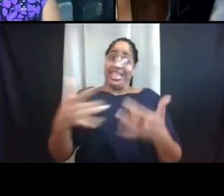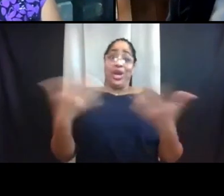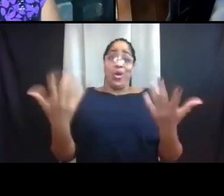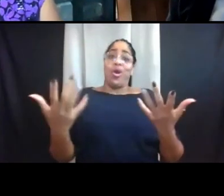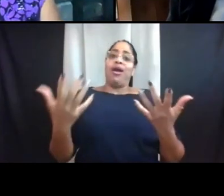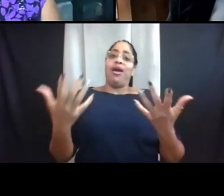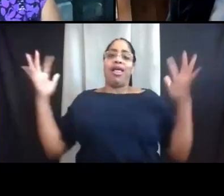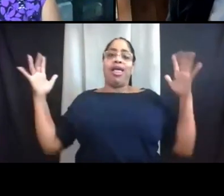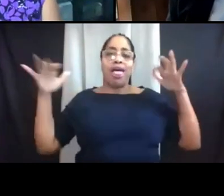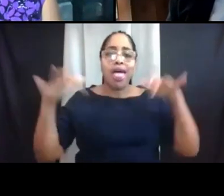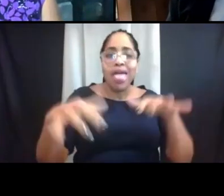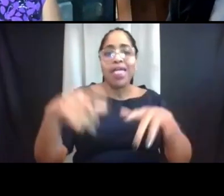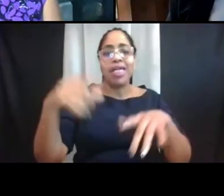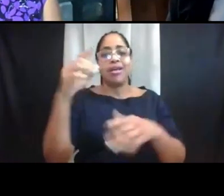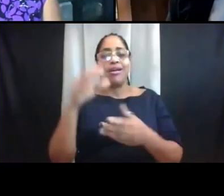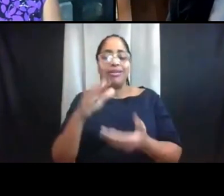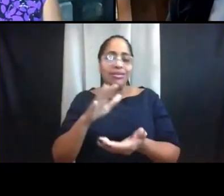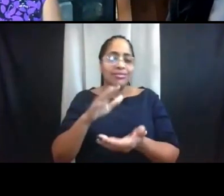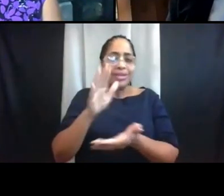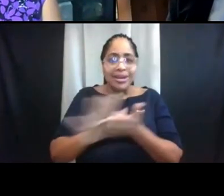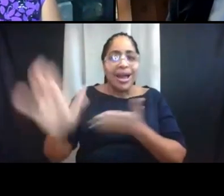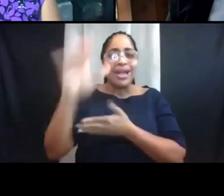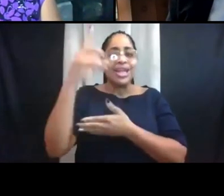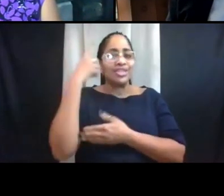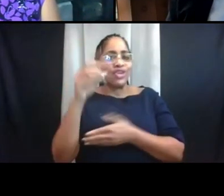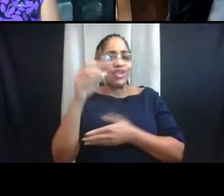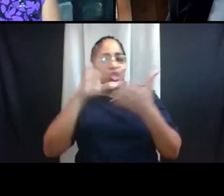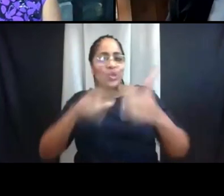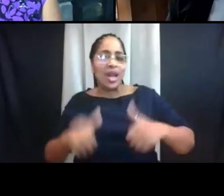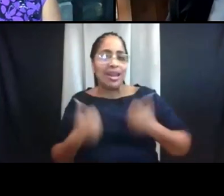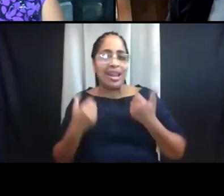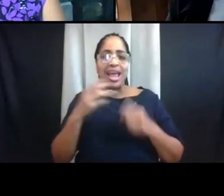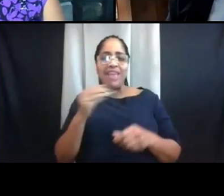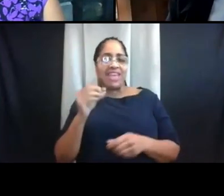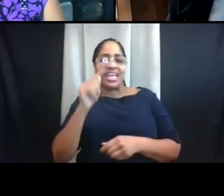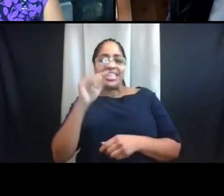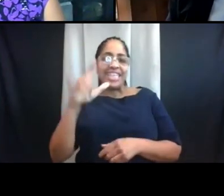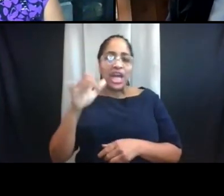for a Student Life tailgate and headed over to The Big House for a football game.